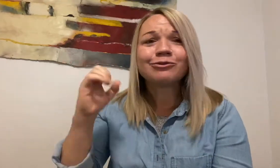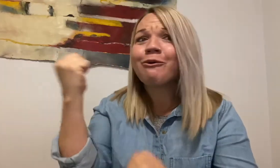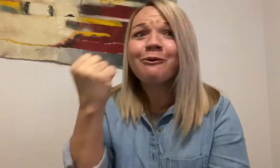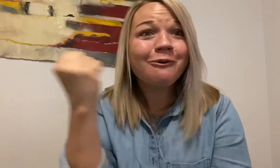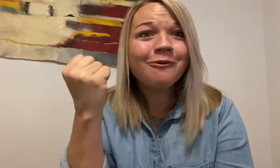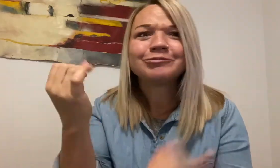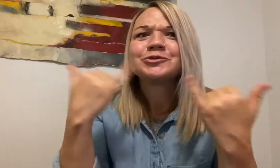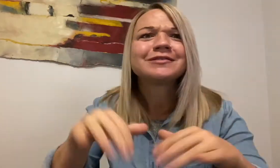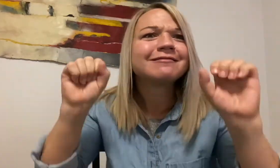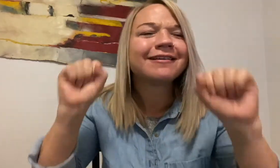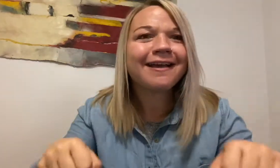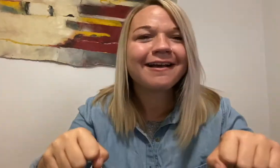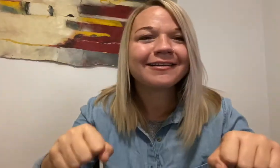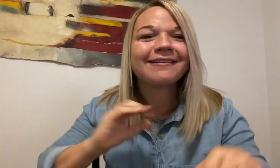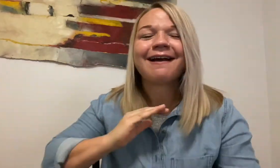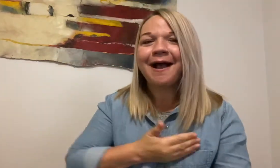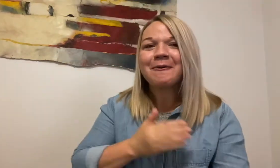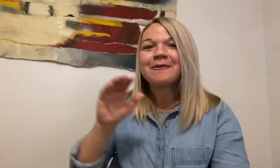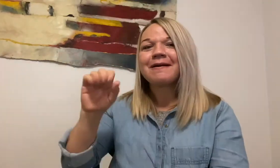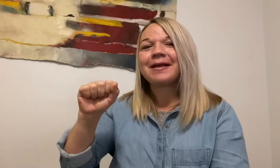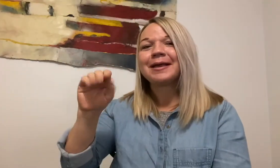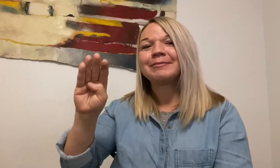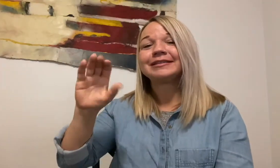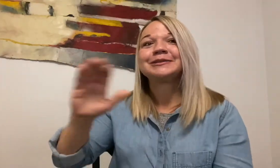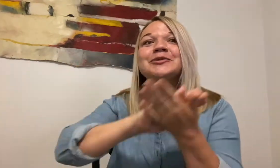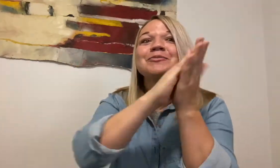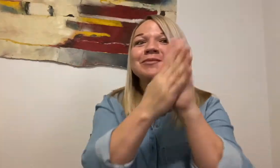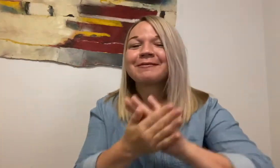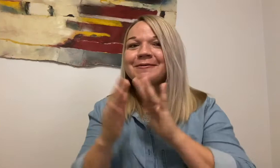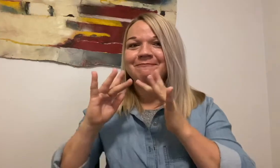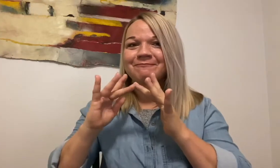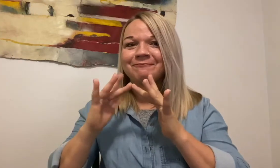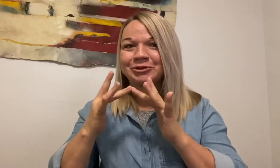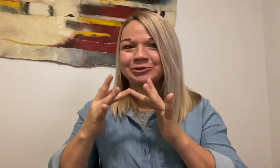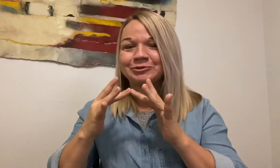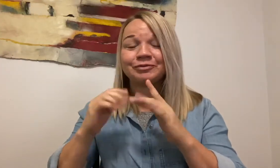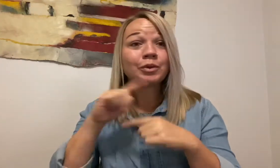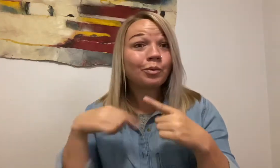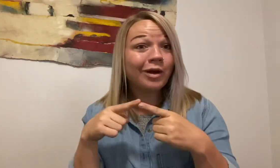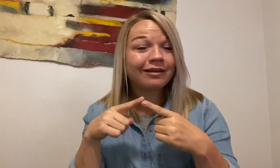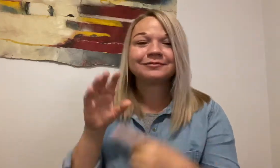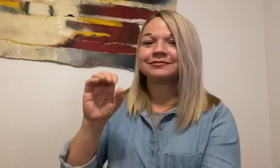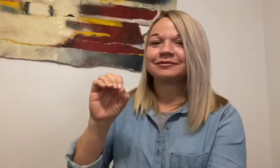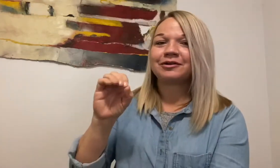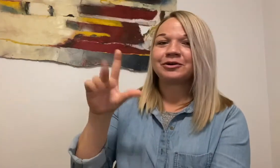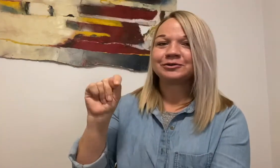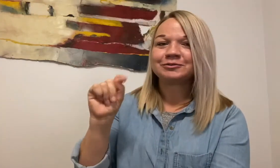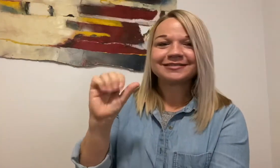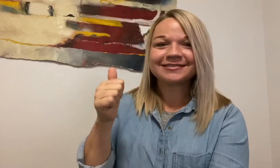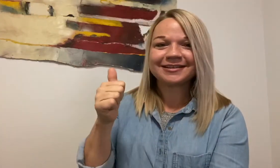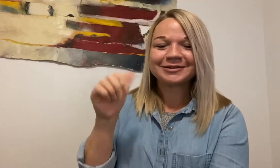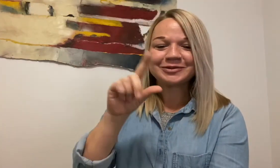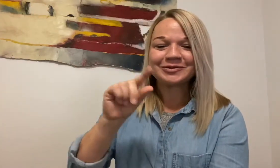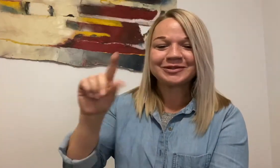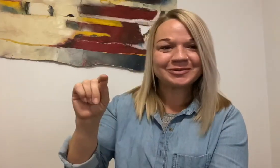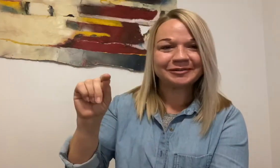that will still happen, but just in a virtual setting on October 10th, 2020!